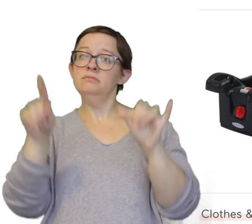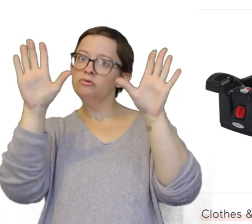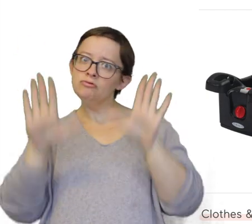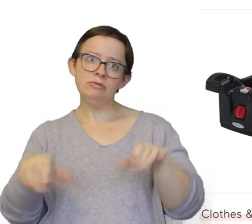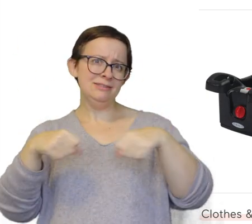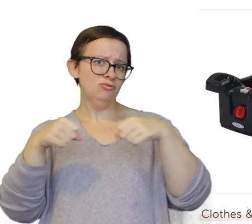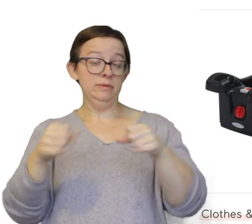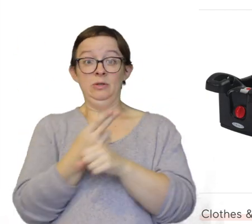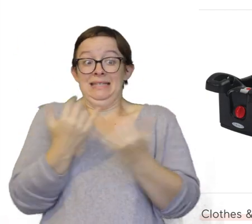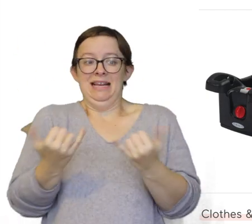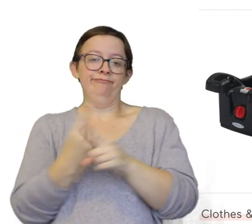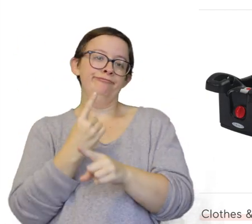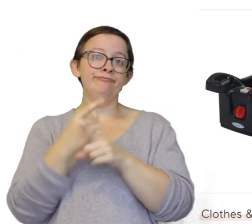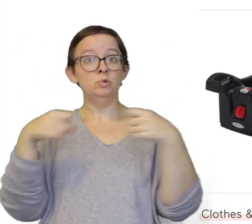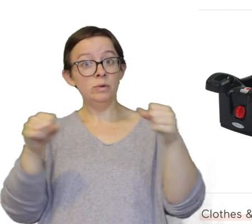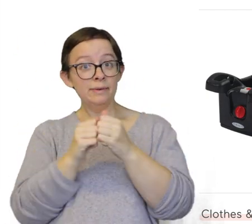We use it now as a regular stroller with our son.